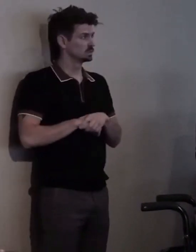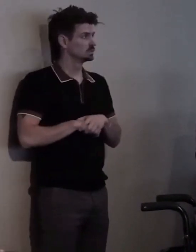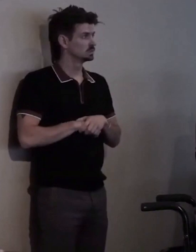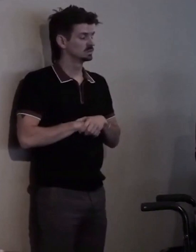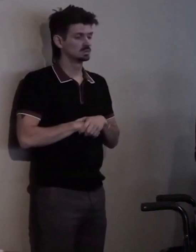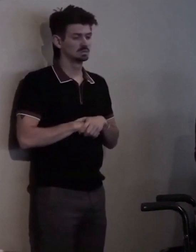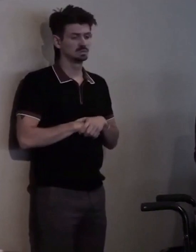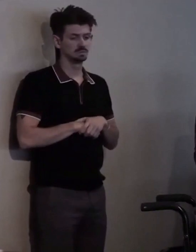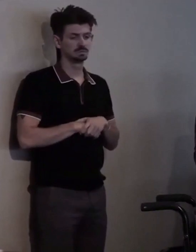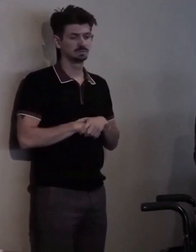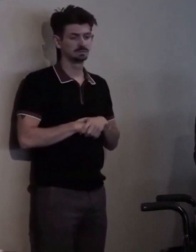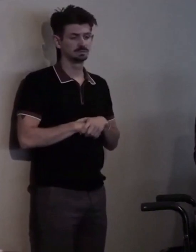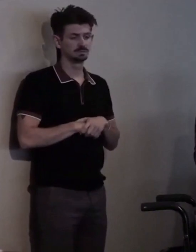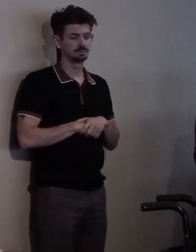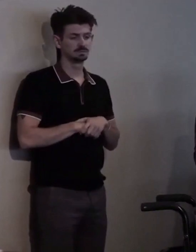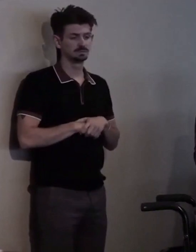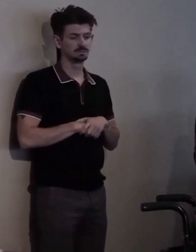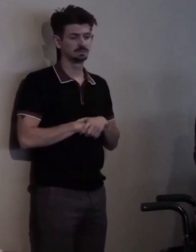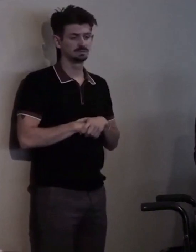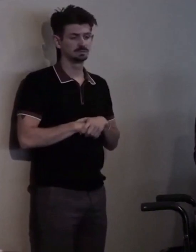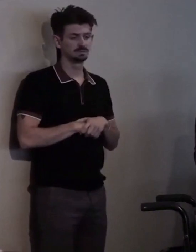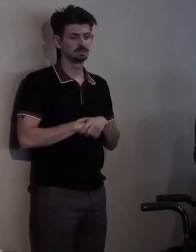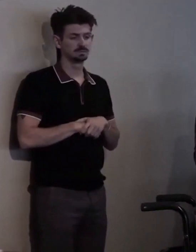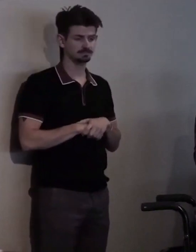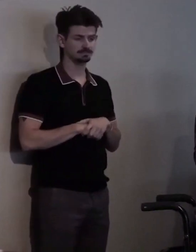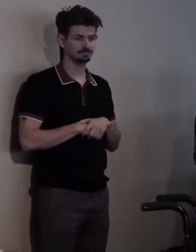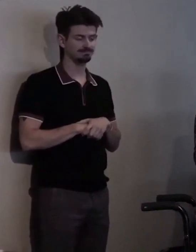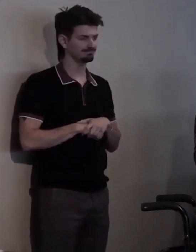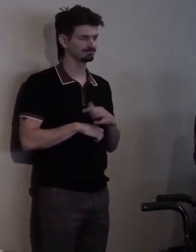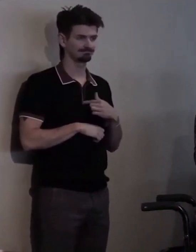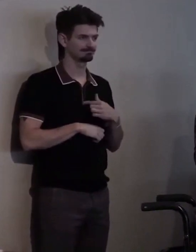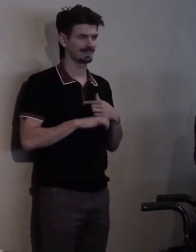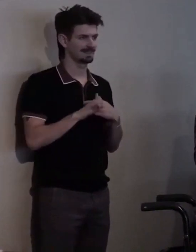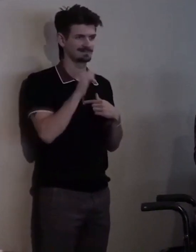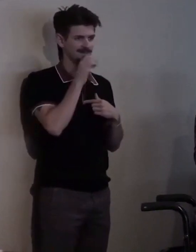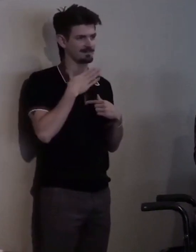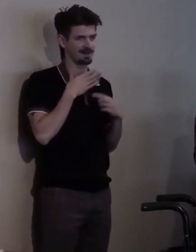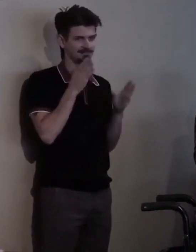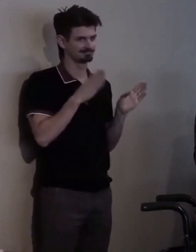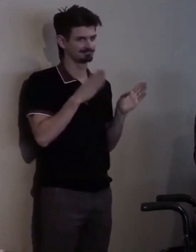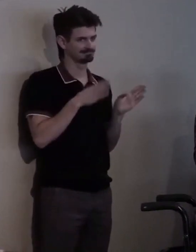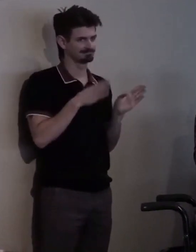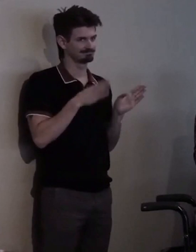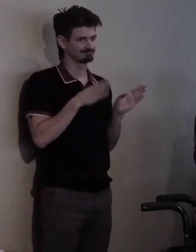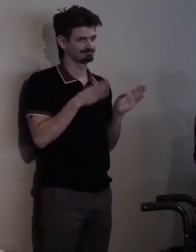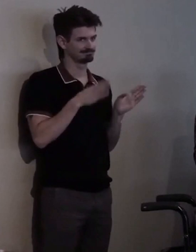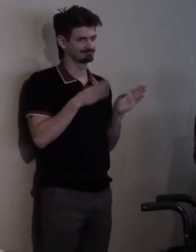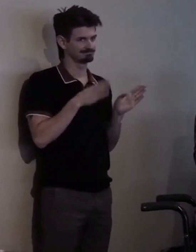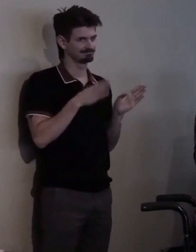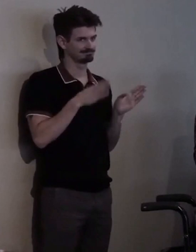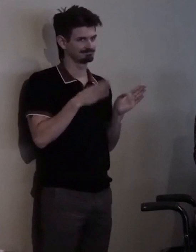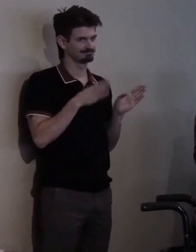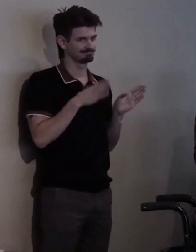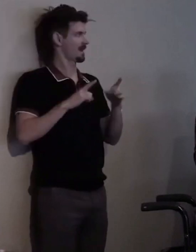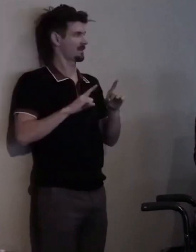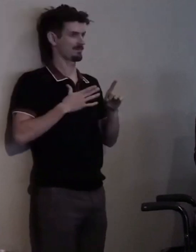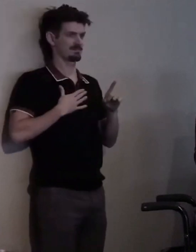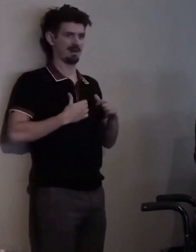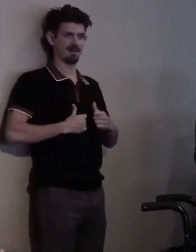But I didn't intend to do any of this, It was just living my life.